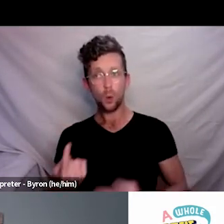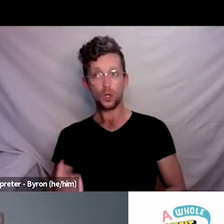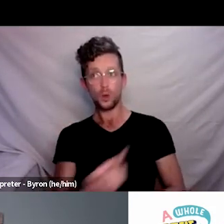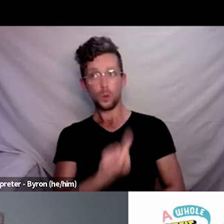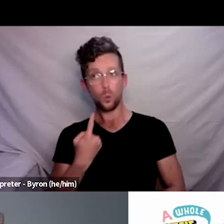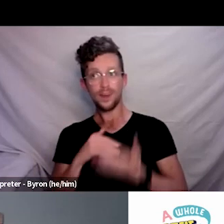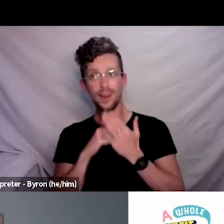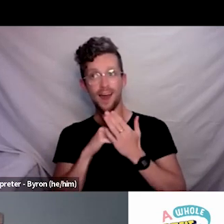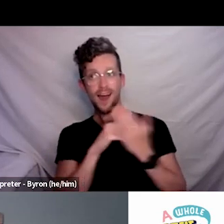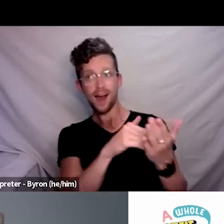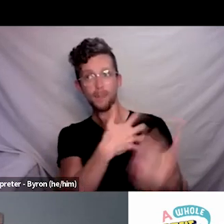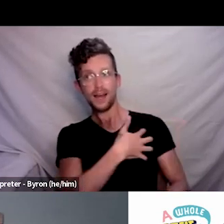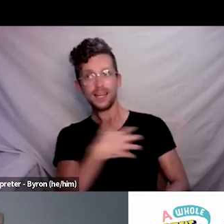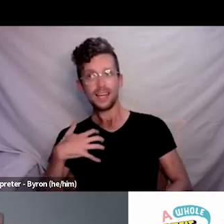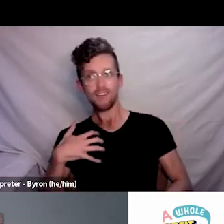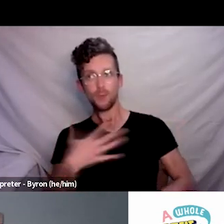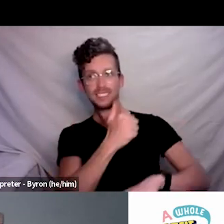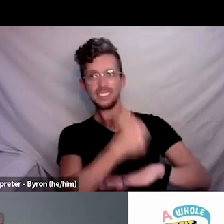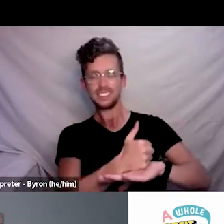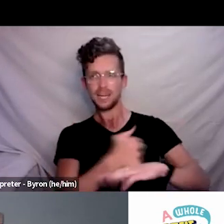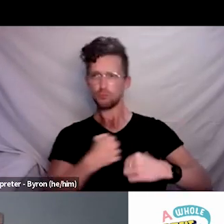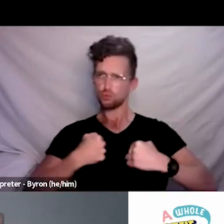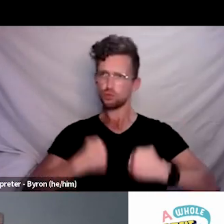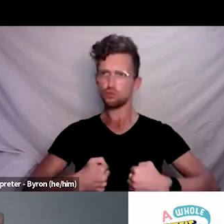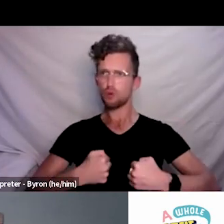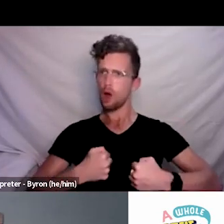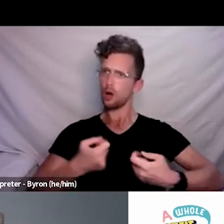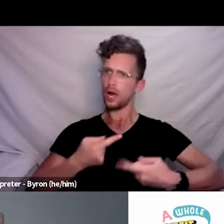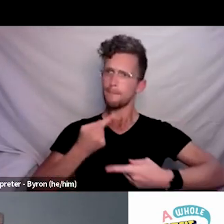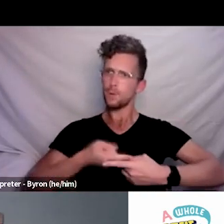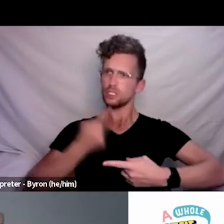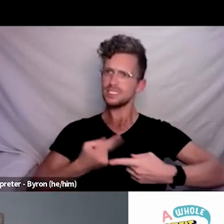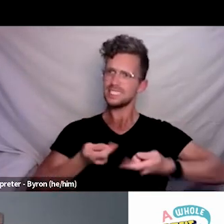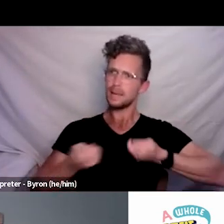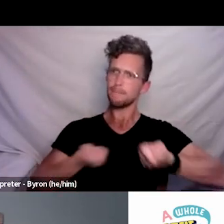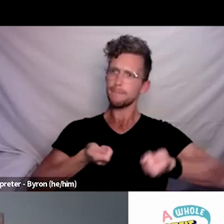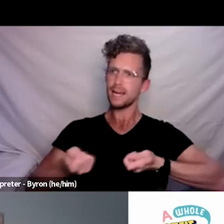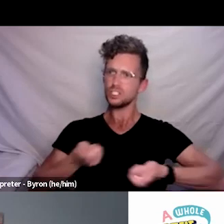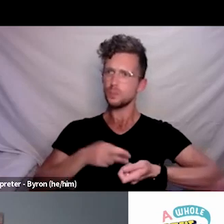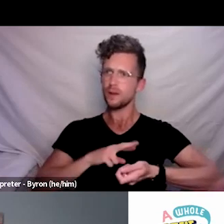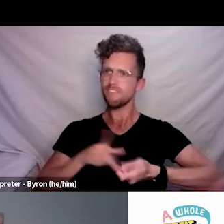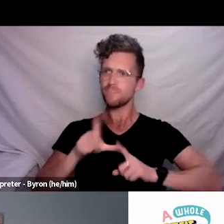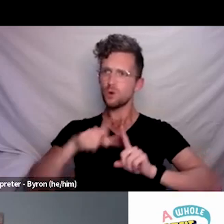robust emergency management for disabled people? So I guess both of those things are about the role